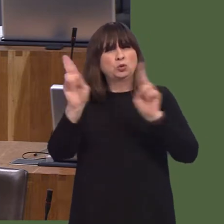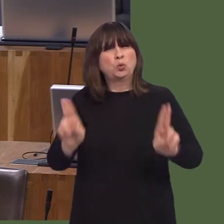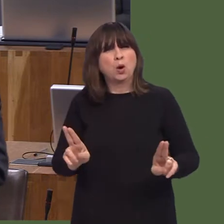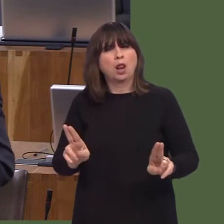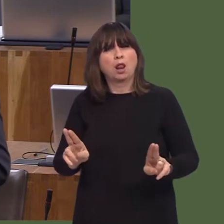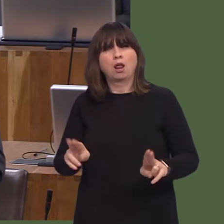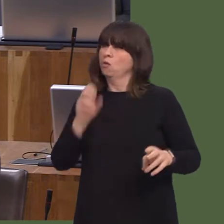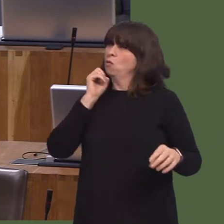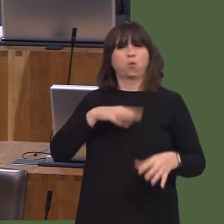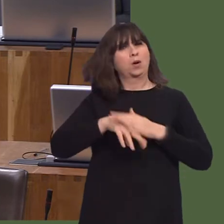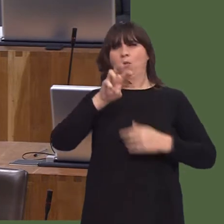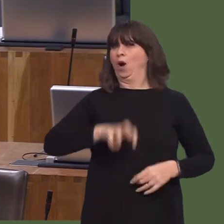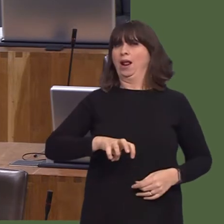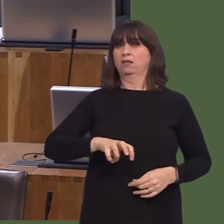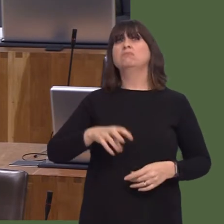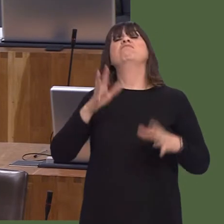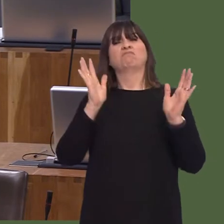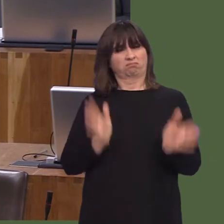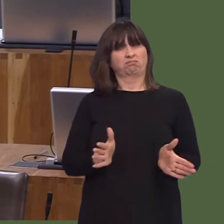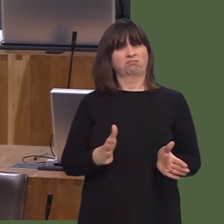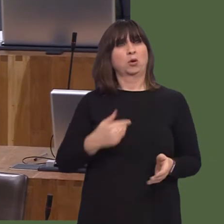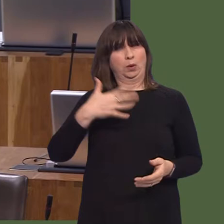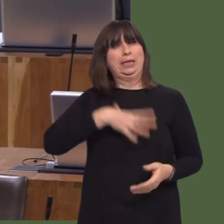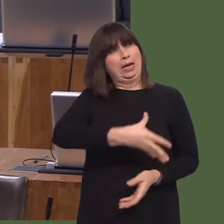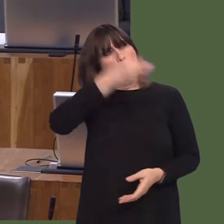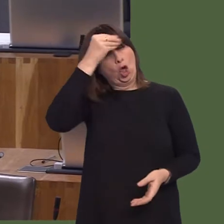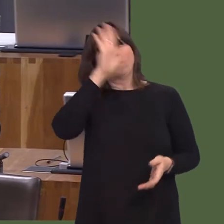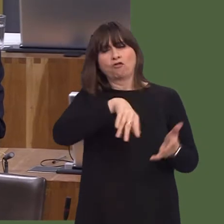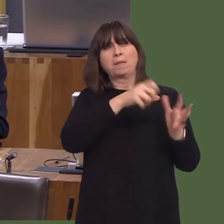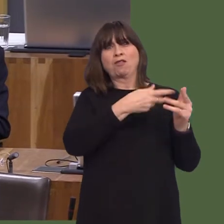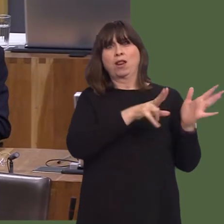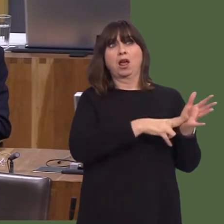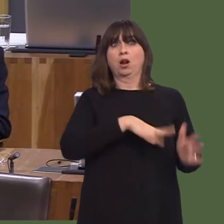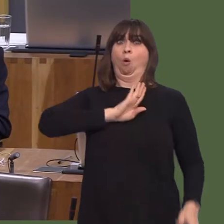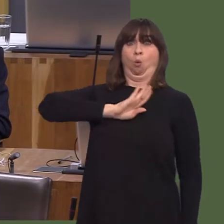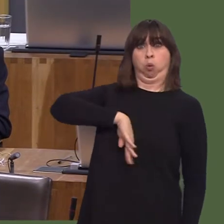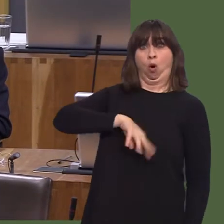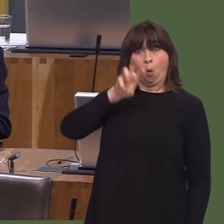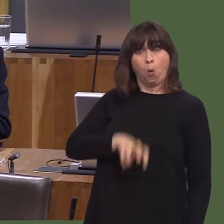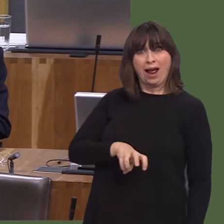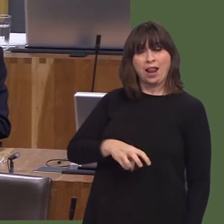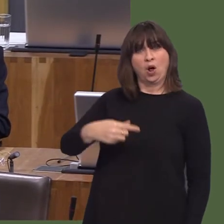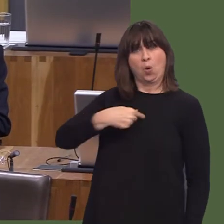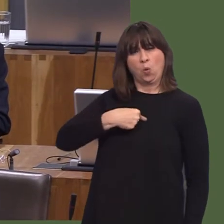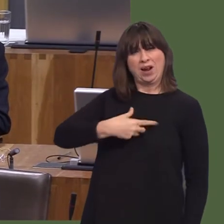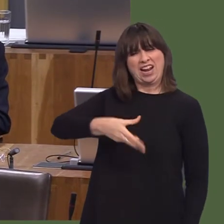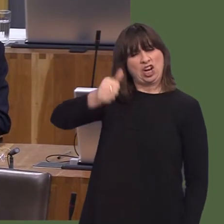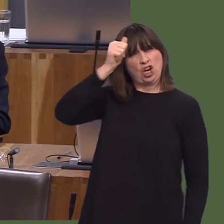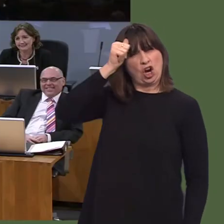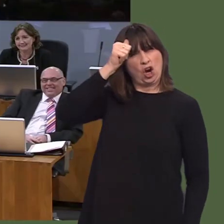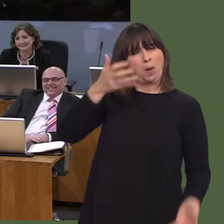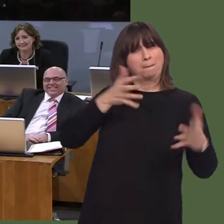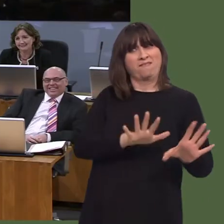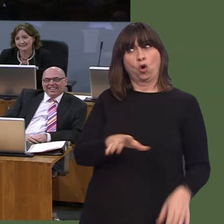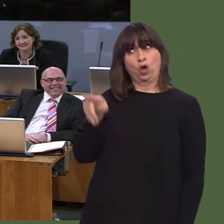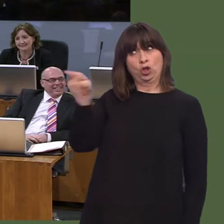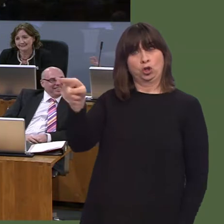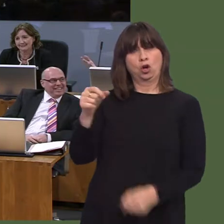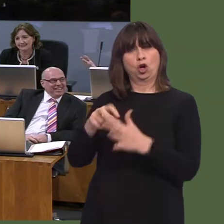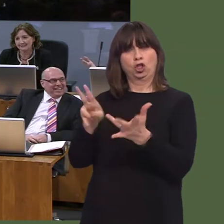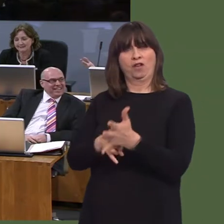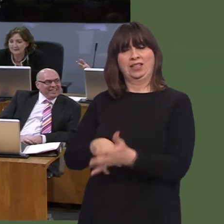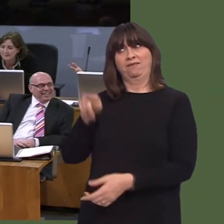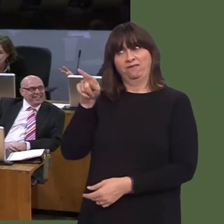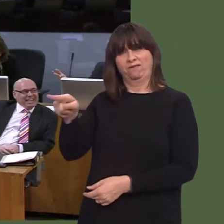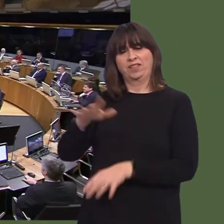I think the feeling might have been that Carillion was too big to fail, but, unfortunately, we